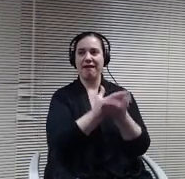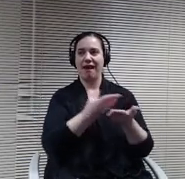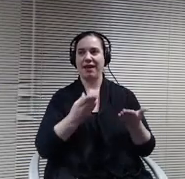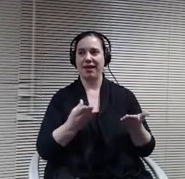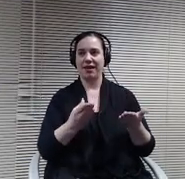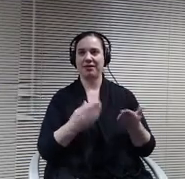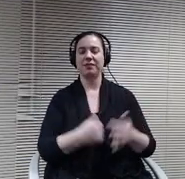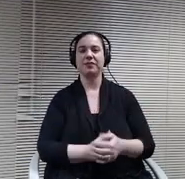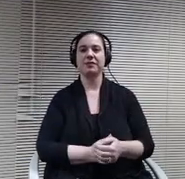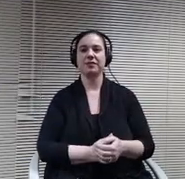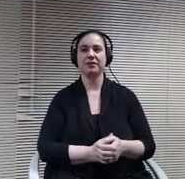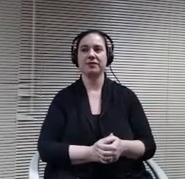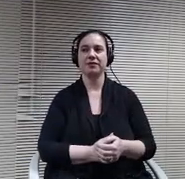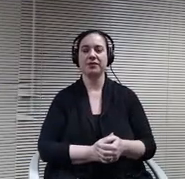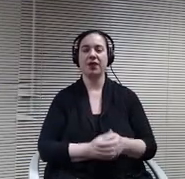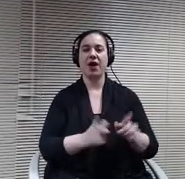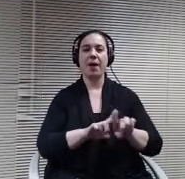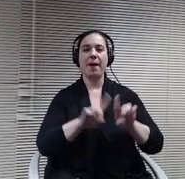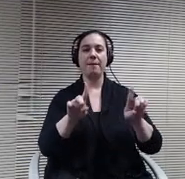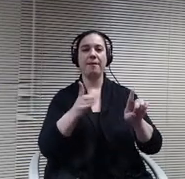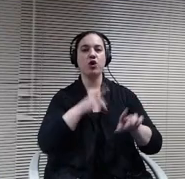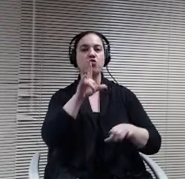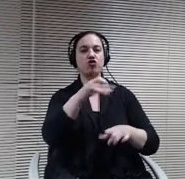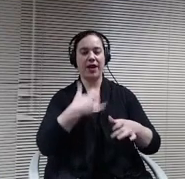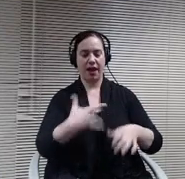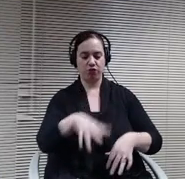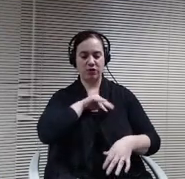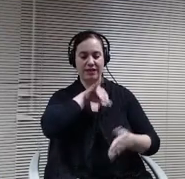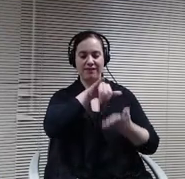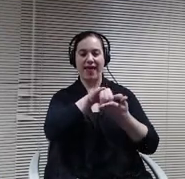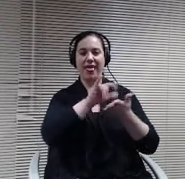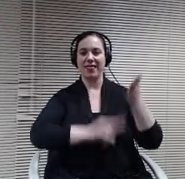that this morning, I believe via email. Sorry yeah Mr Chair